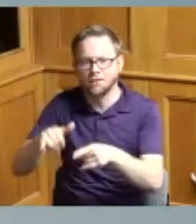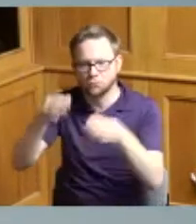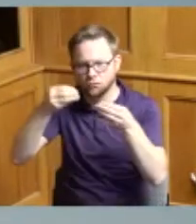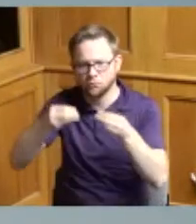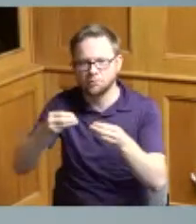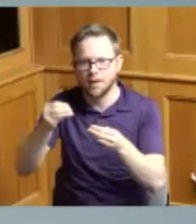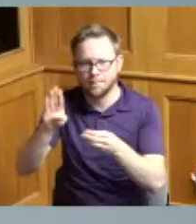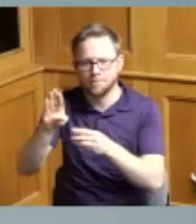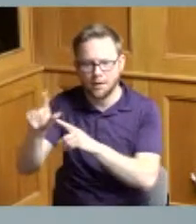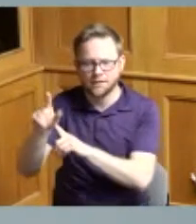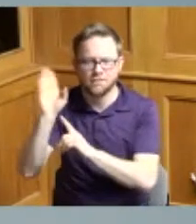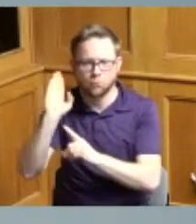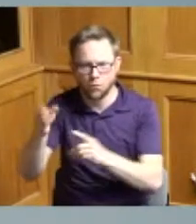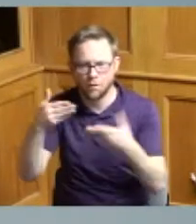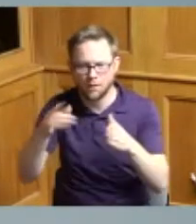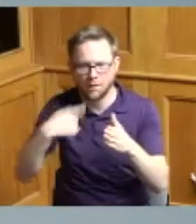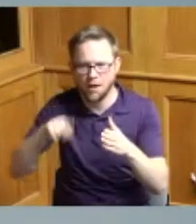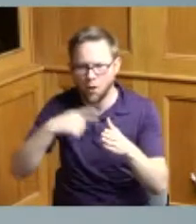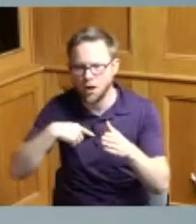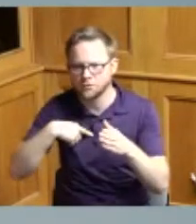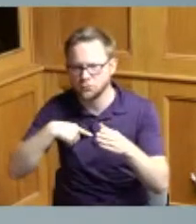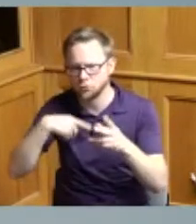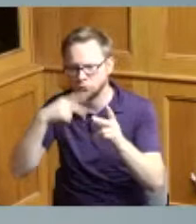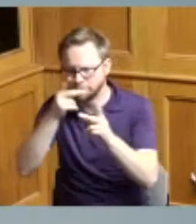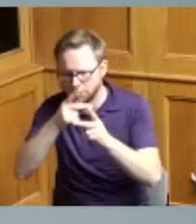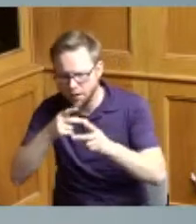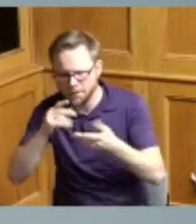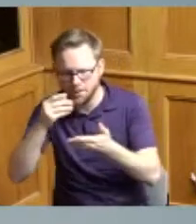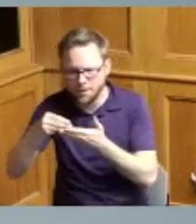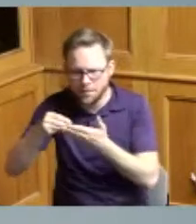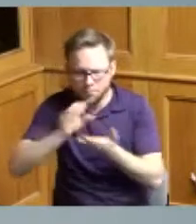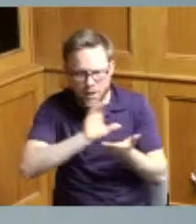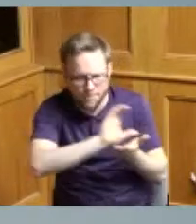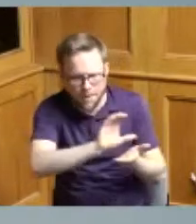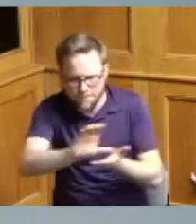to the public this is this is not new money or a new allocation or any new program it's